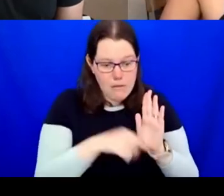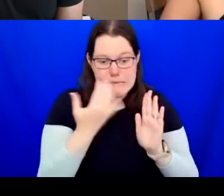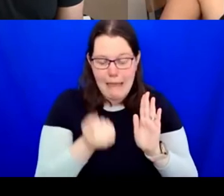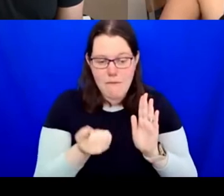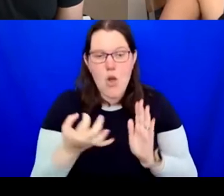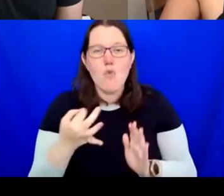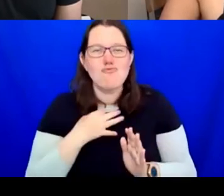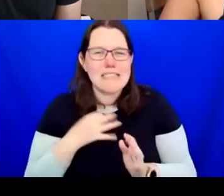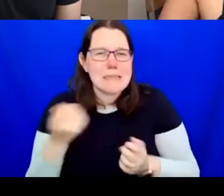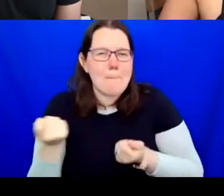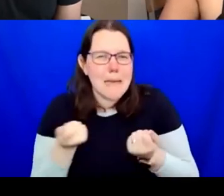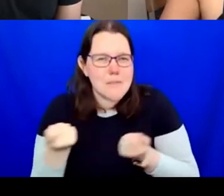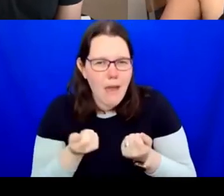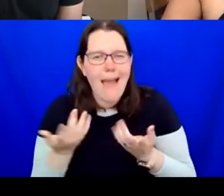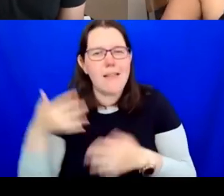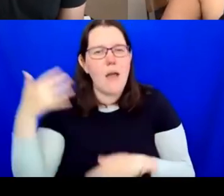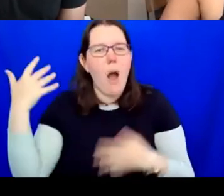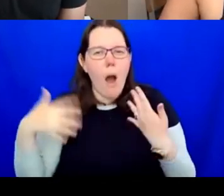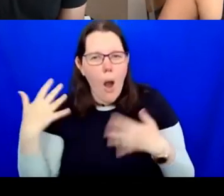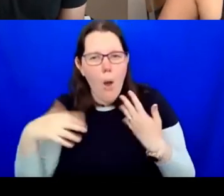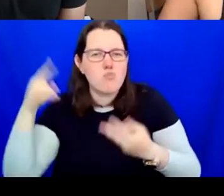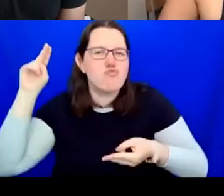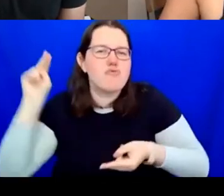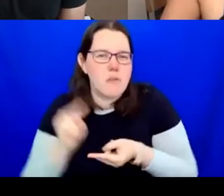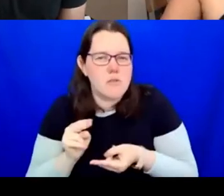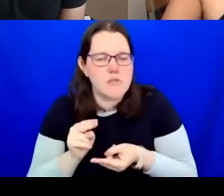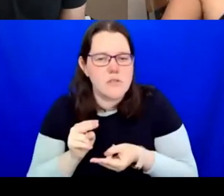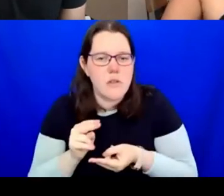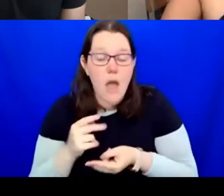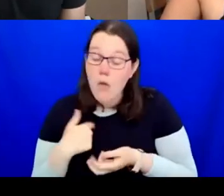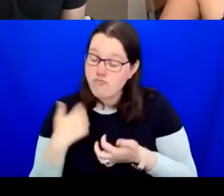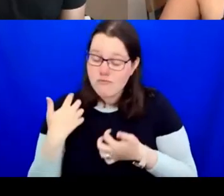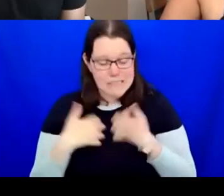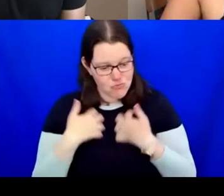really interested in how with administration we can reduce harm of those that work with us